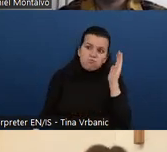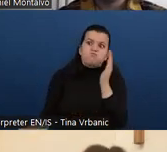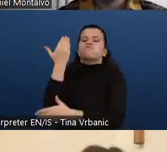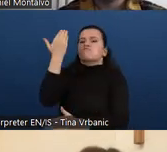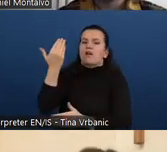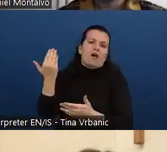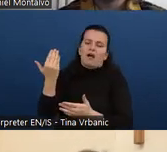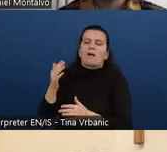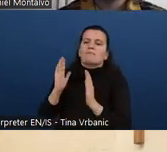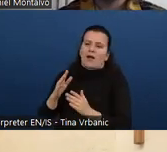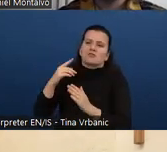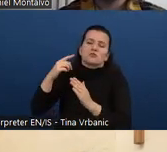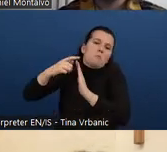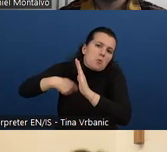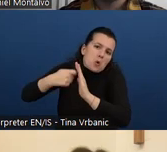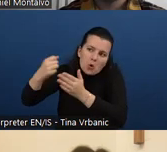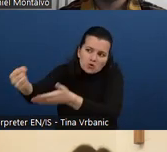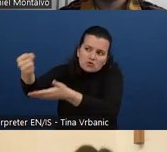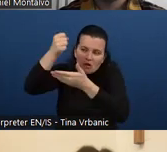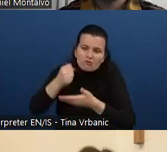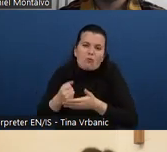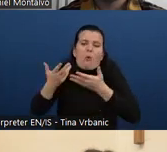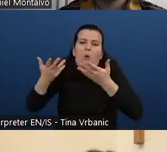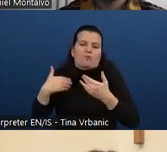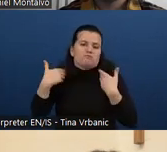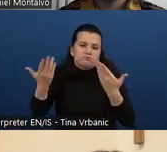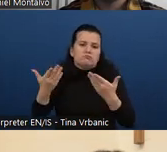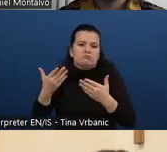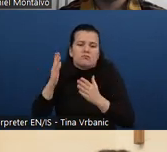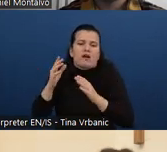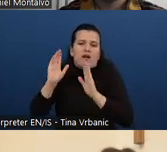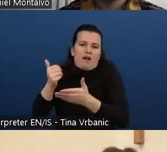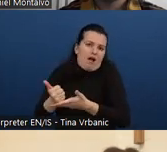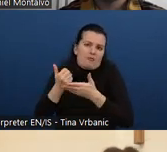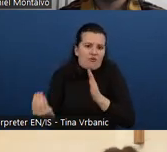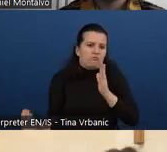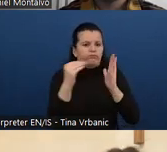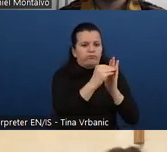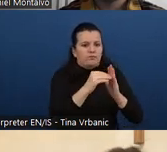So another question is am I allowed to use the WAI material in the trainings I provide to clients?